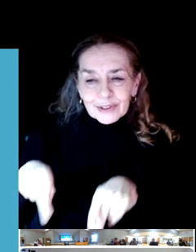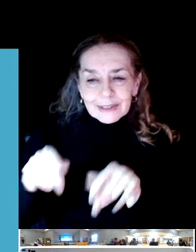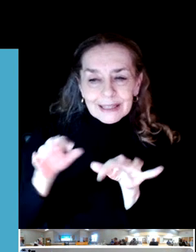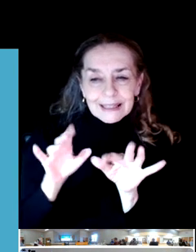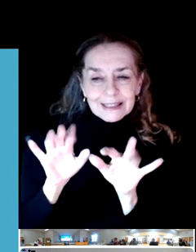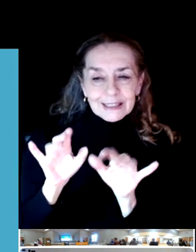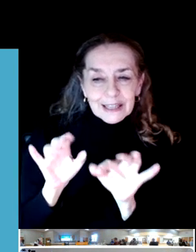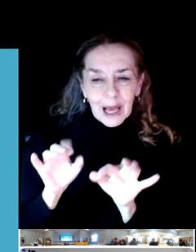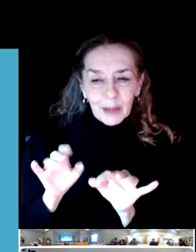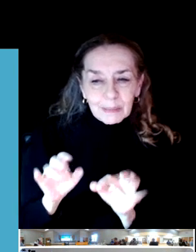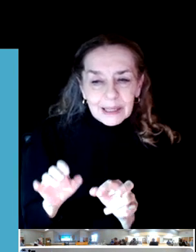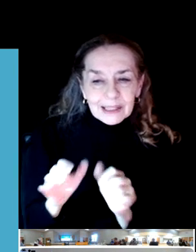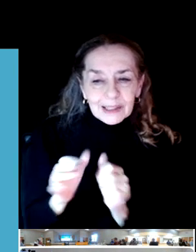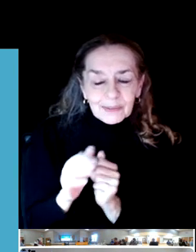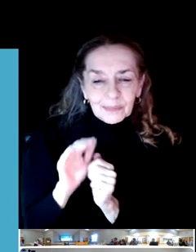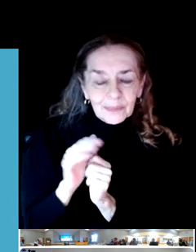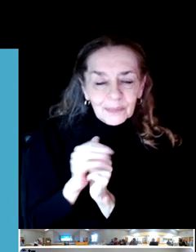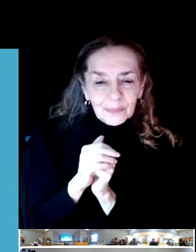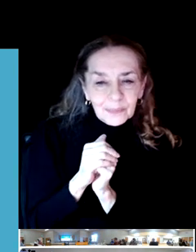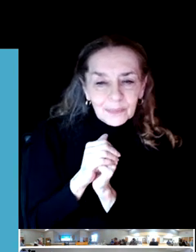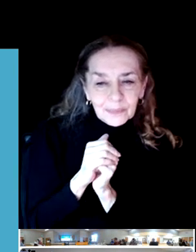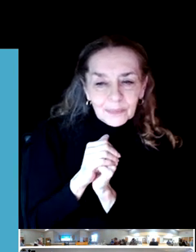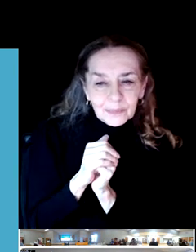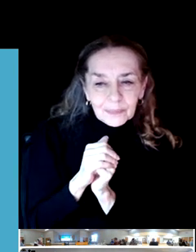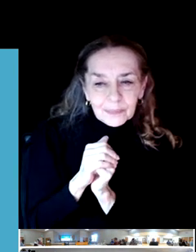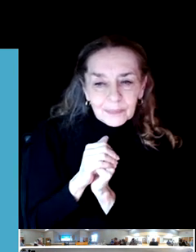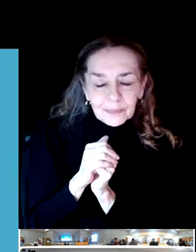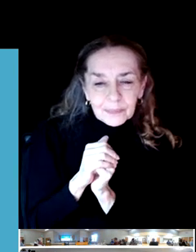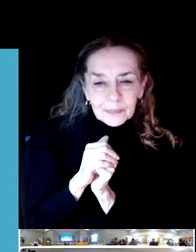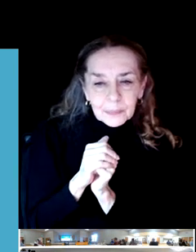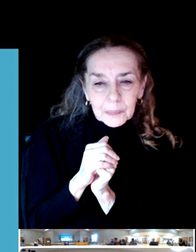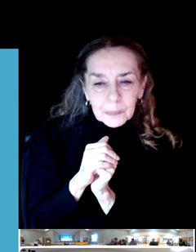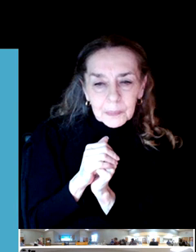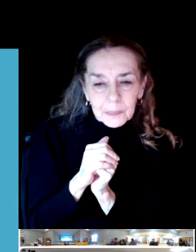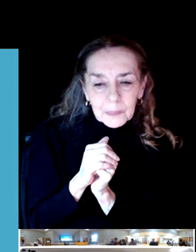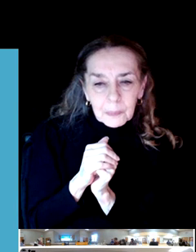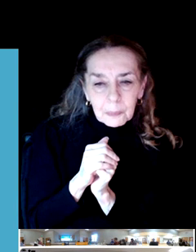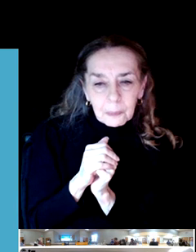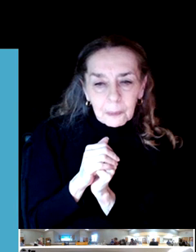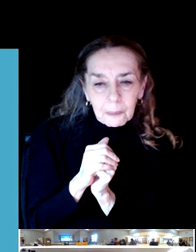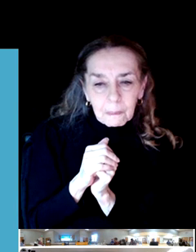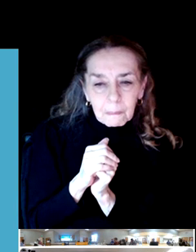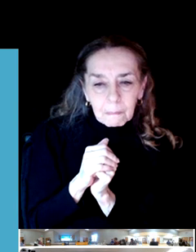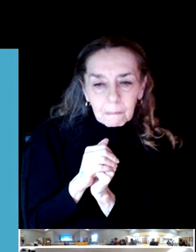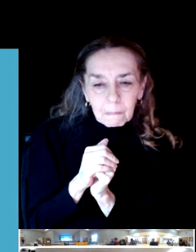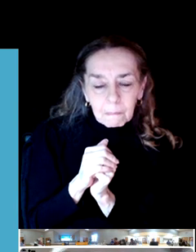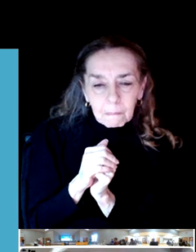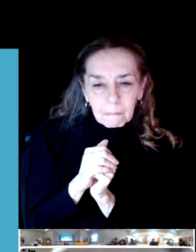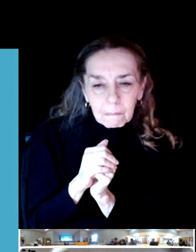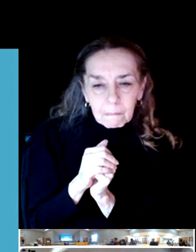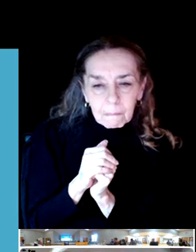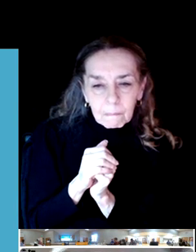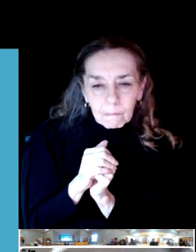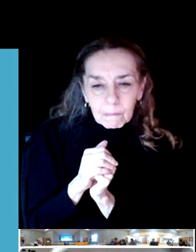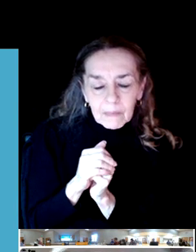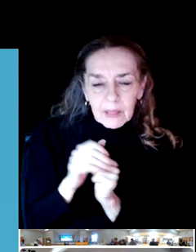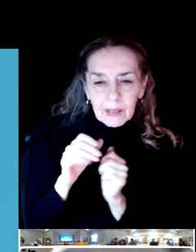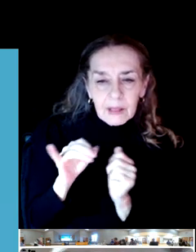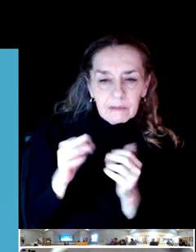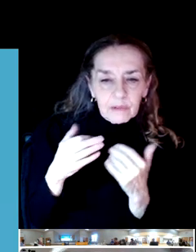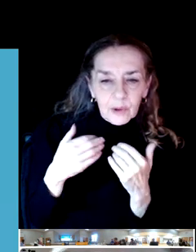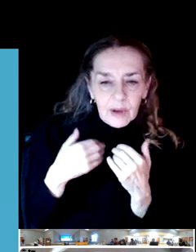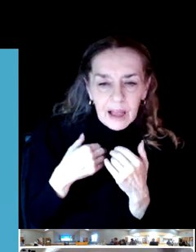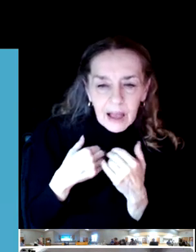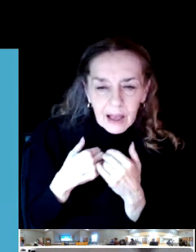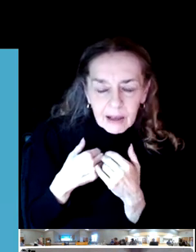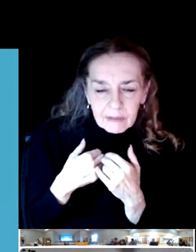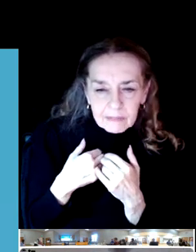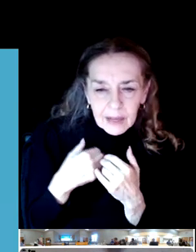In the meantime, also, if you have an idea that you would like to leave with us at the